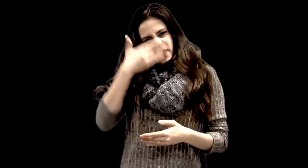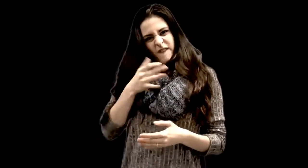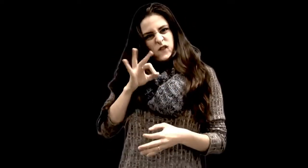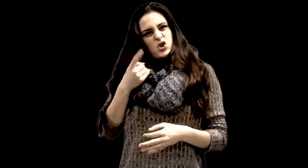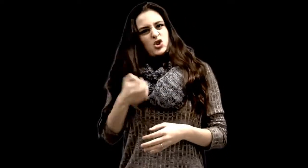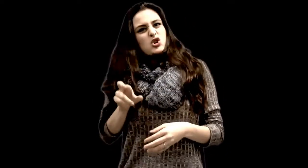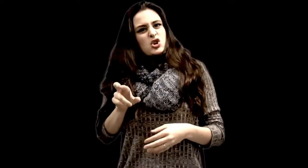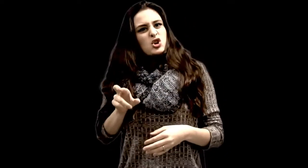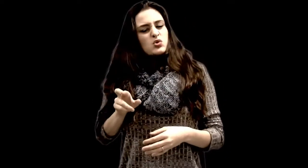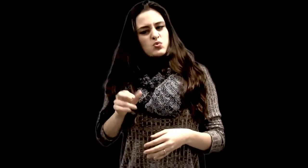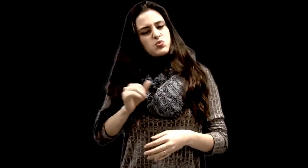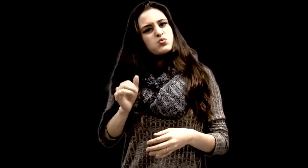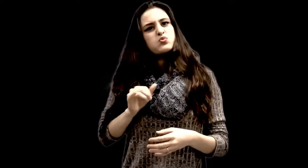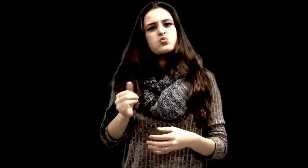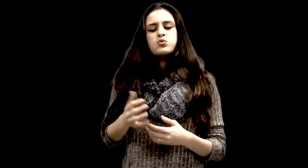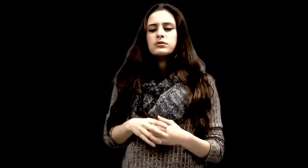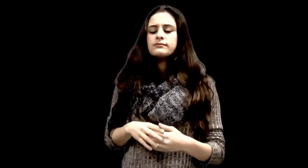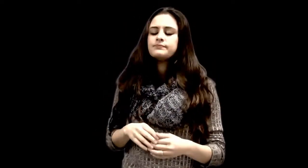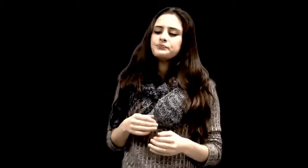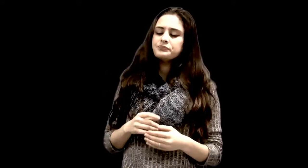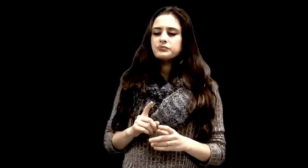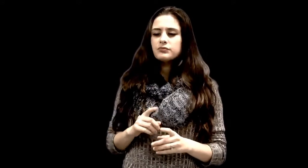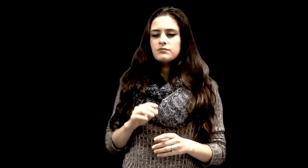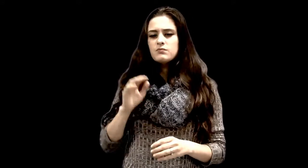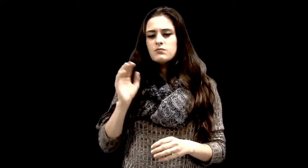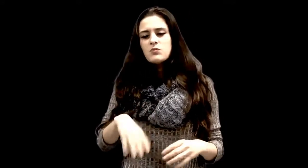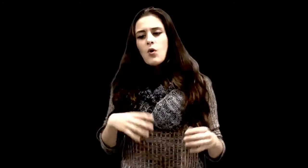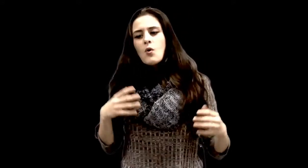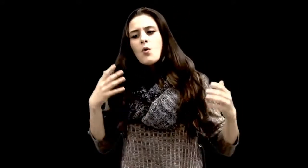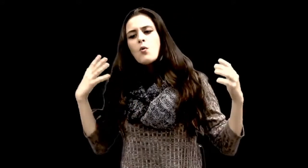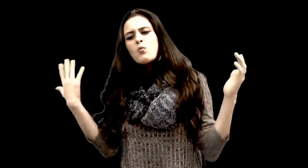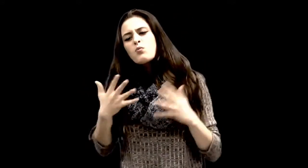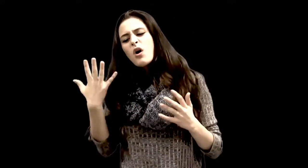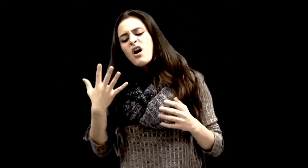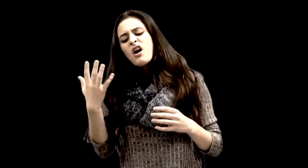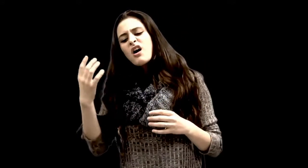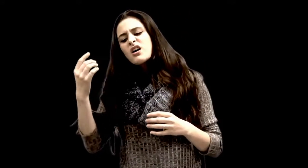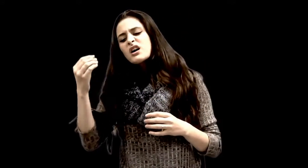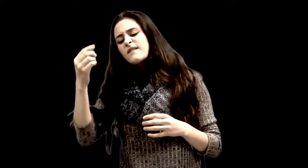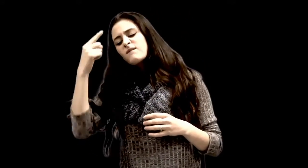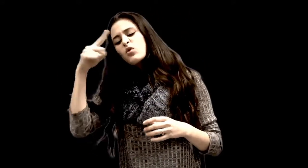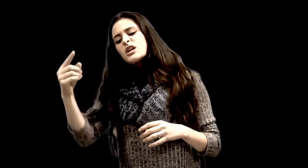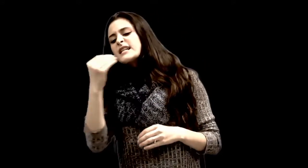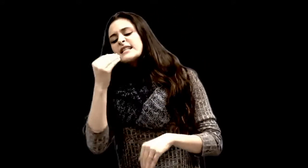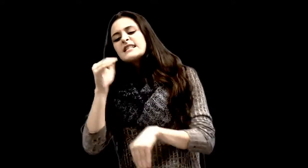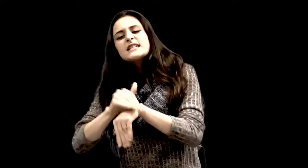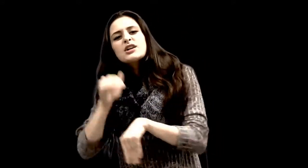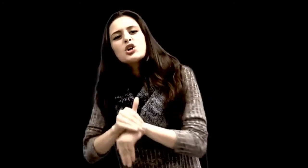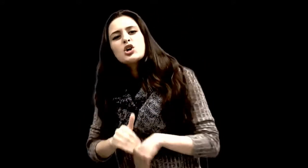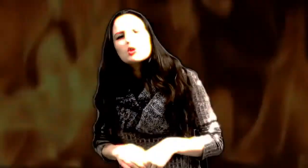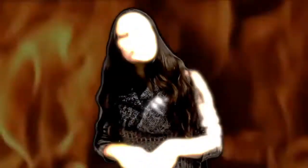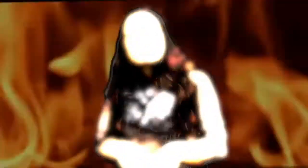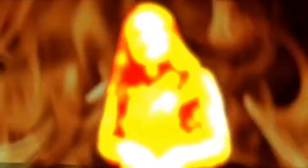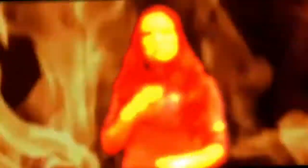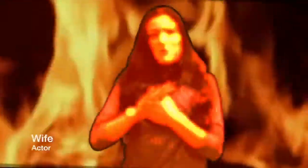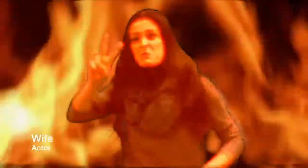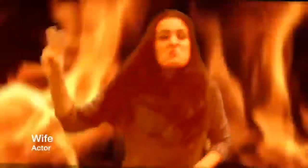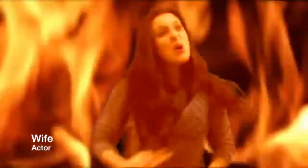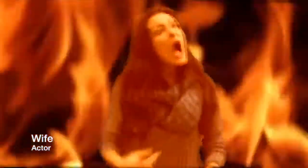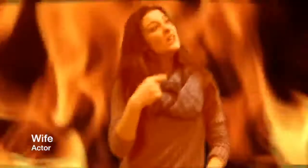So he gets super close, up next to her face, and says, “Hey, what’s for dinner tonight?” She explodes,